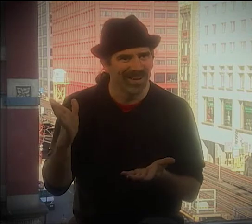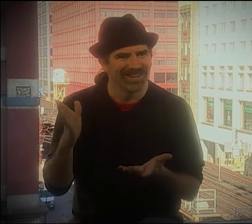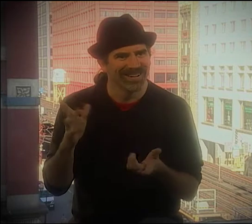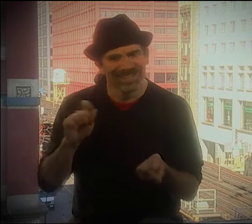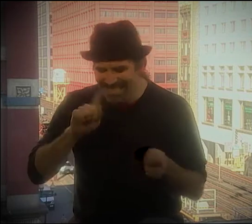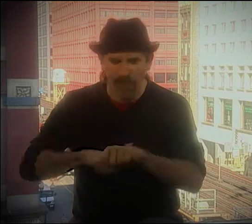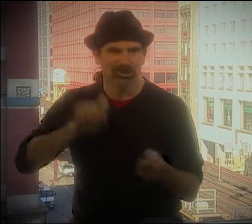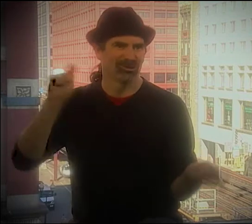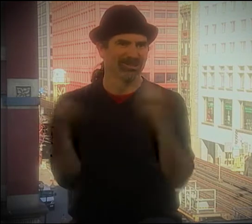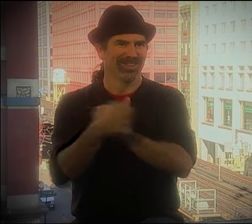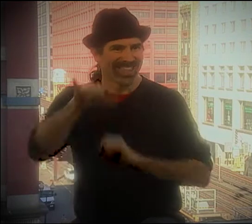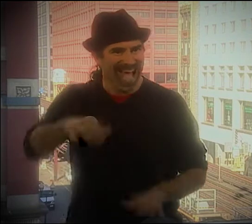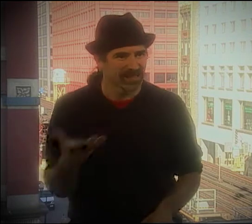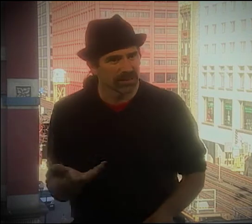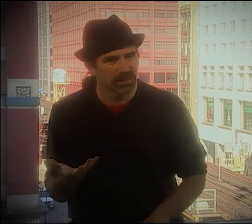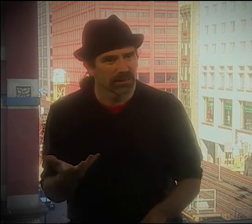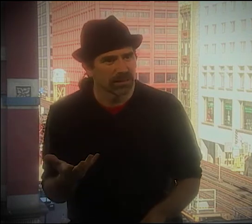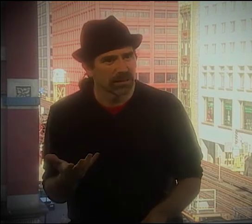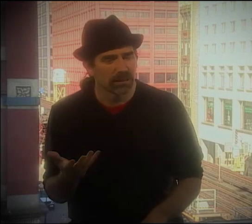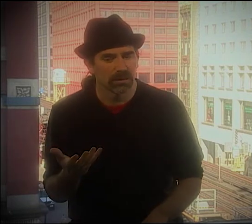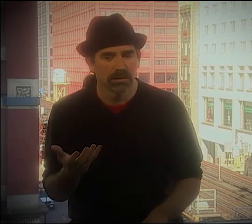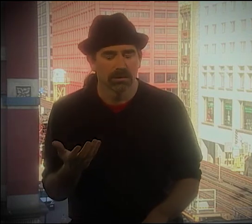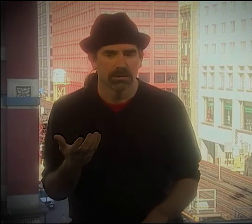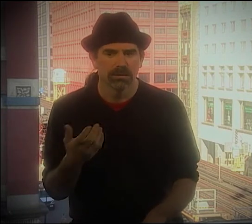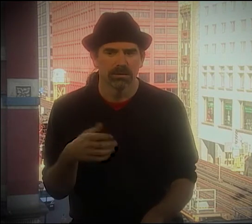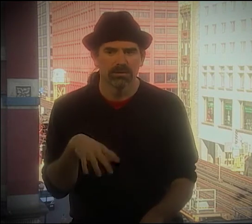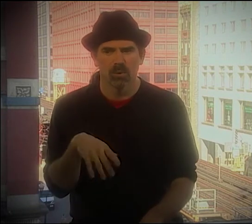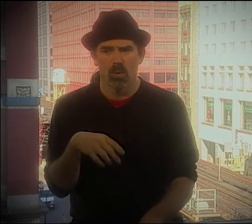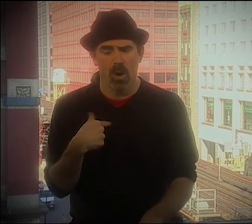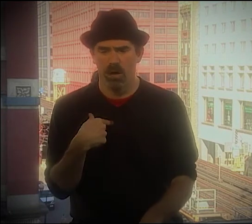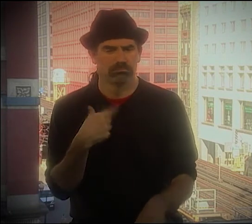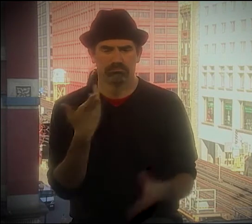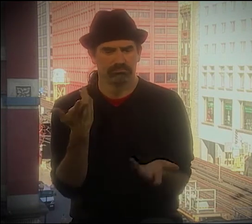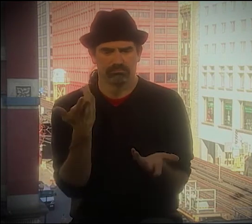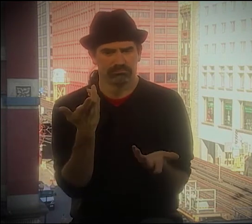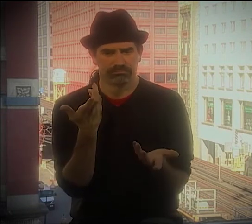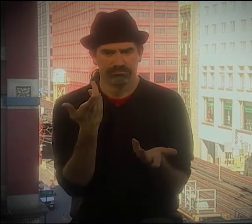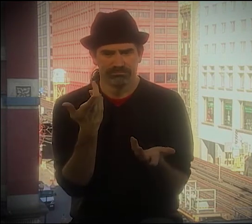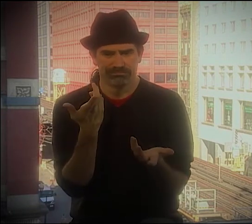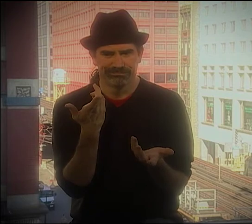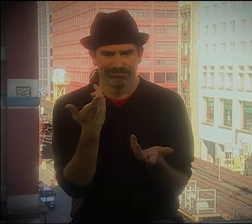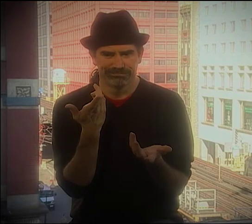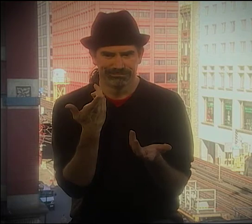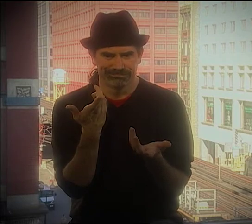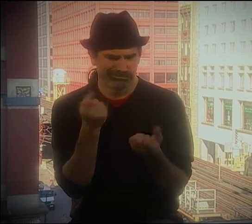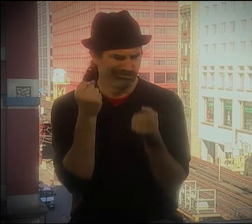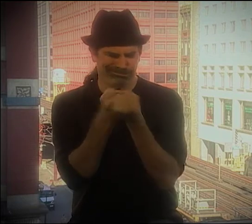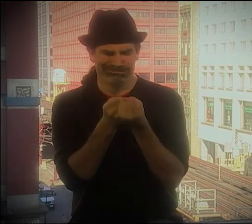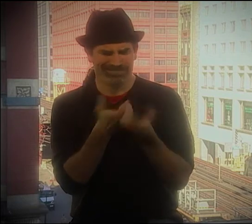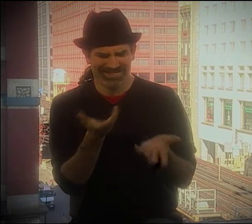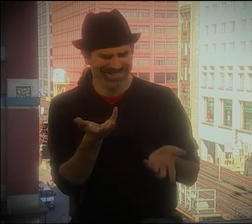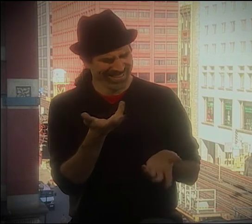IT HAS TO BECOME MUCH MORE GLOBAL PHYSICALLY. THAT'S SOMETHING THAT NEEDS TO CHANGE.